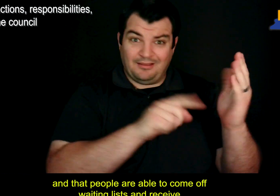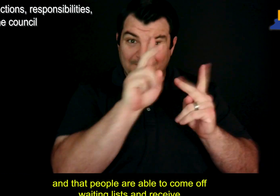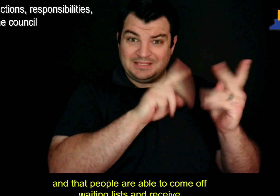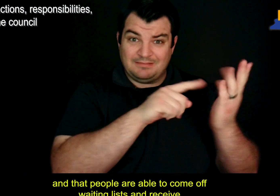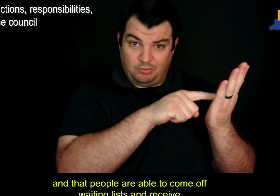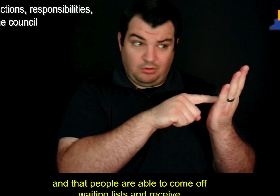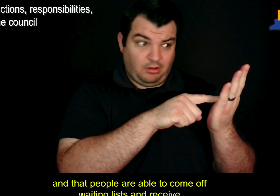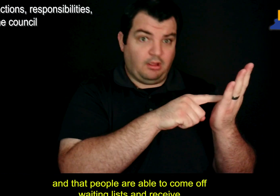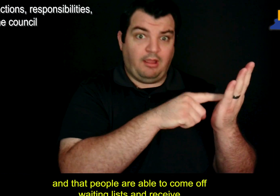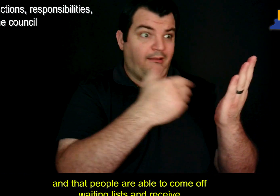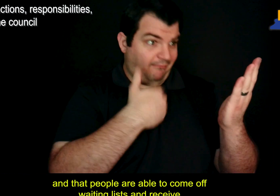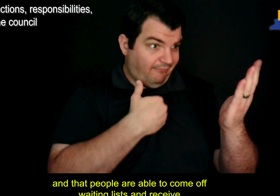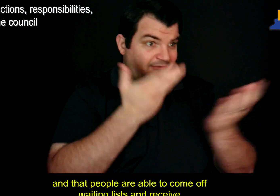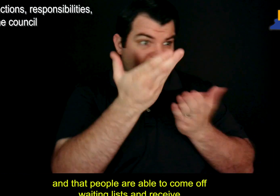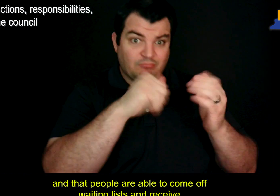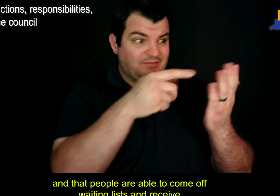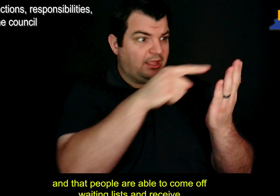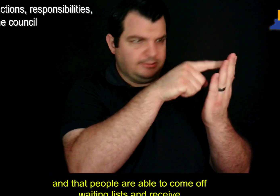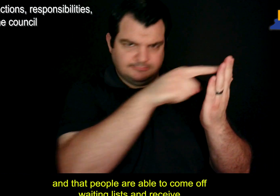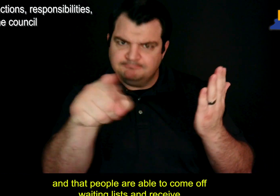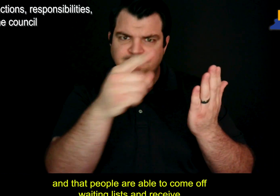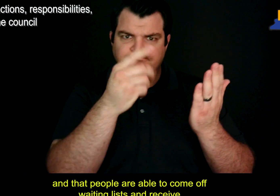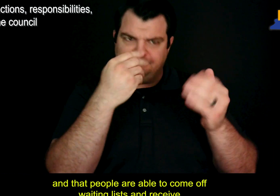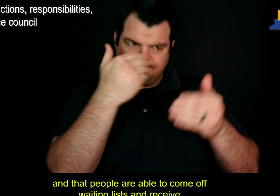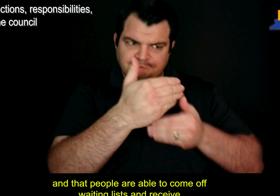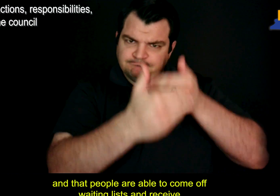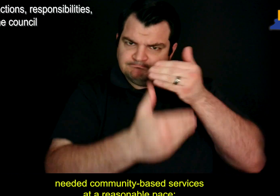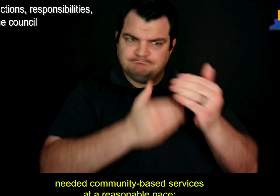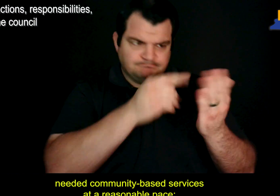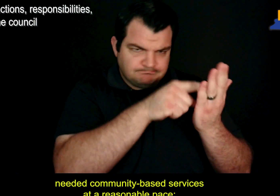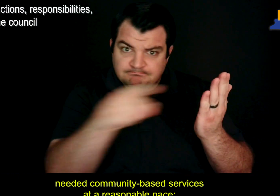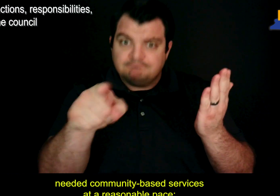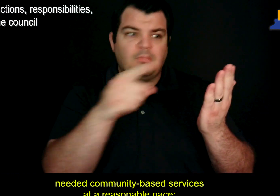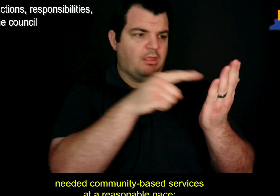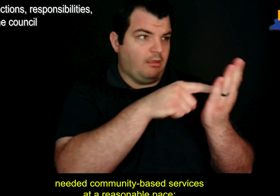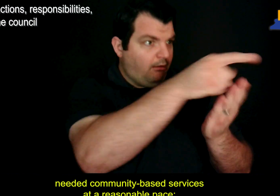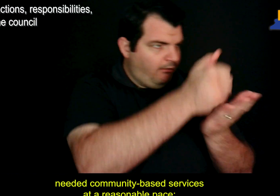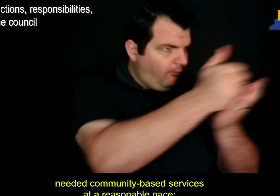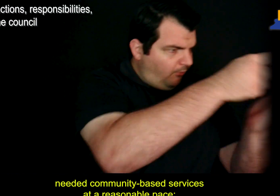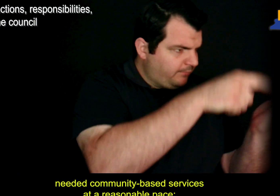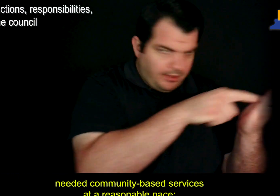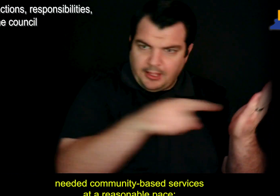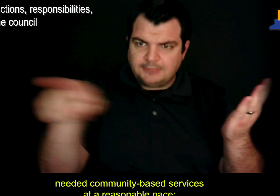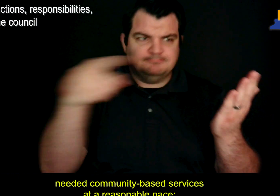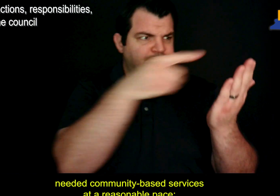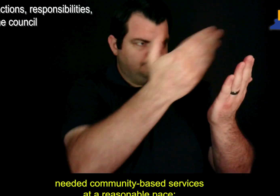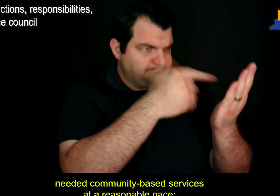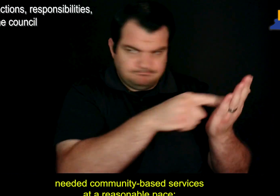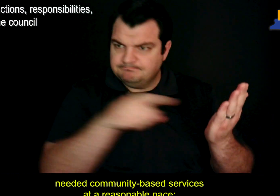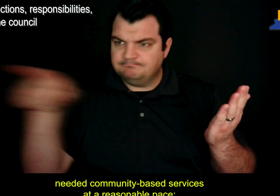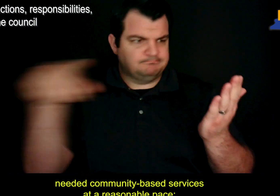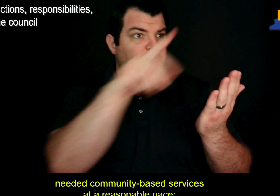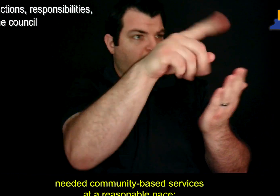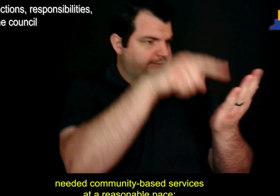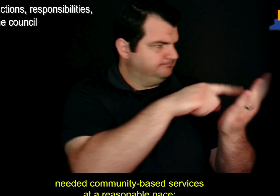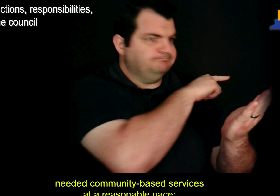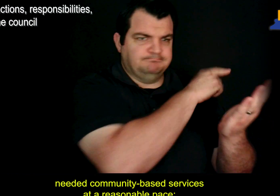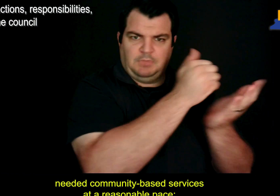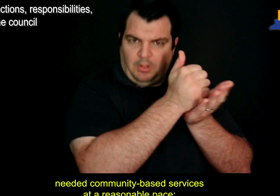and that people are able to come off waiting lists and receive needed community-based services at a reasonable pace;